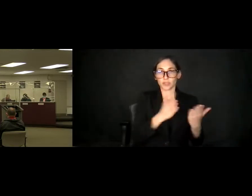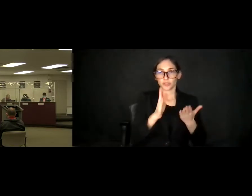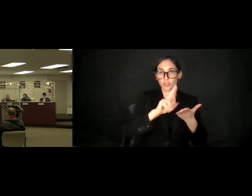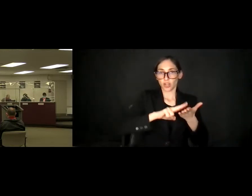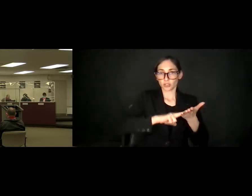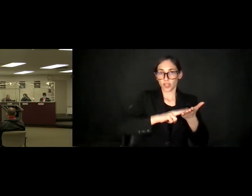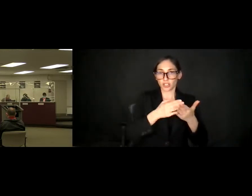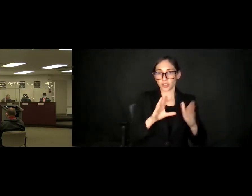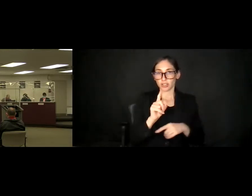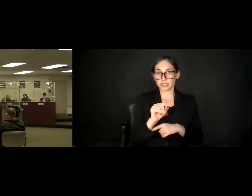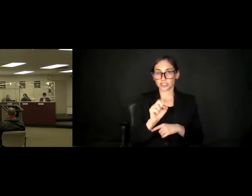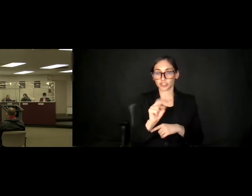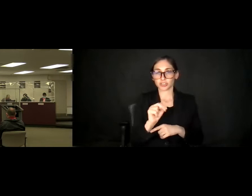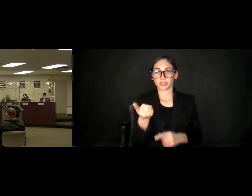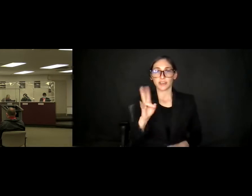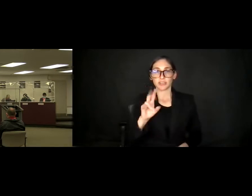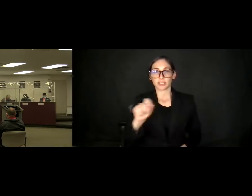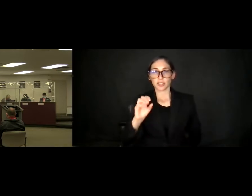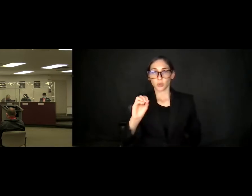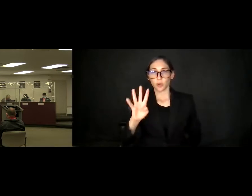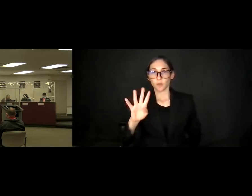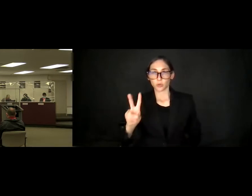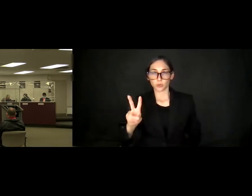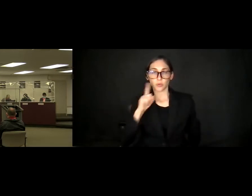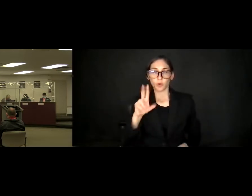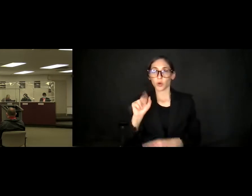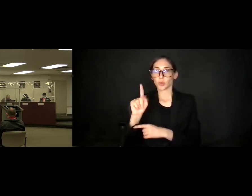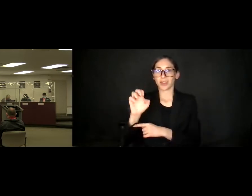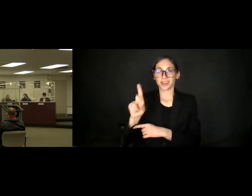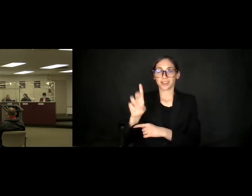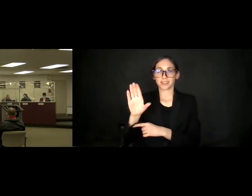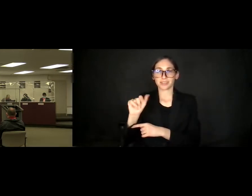(17-042) for United Site Services with Measure AV Funds.